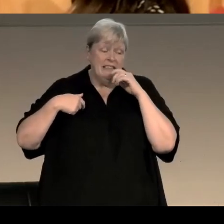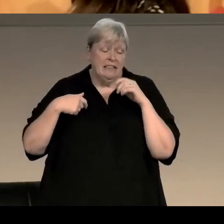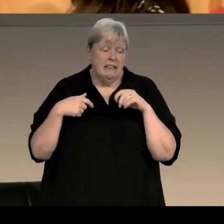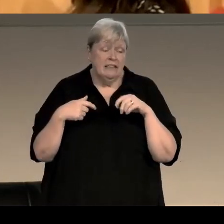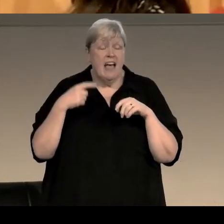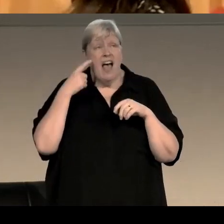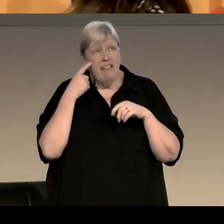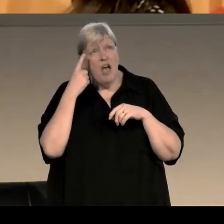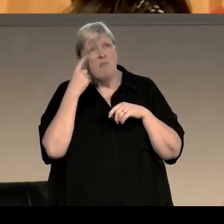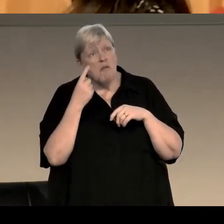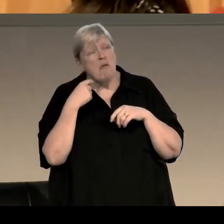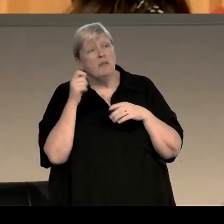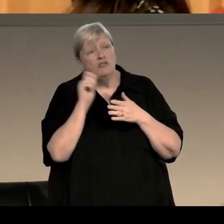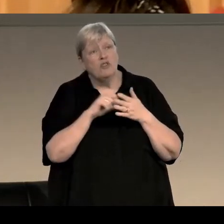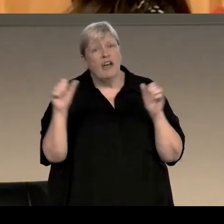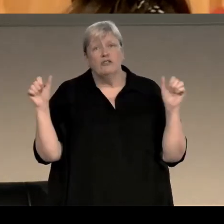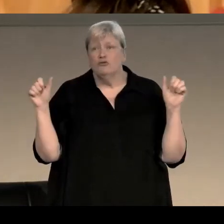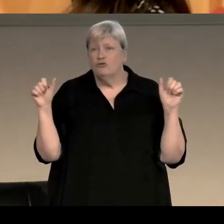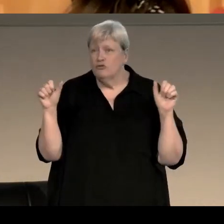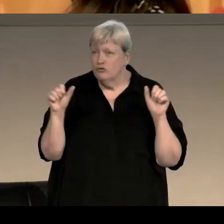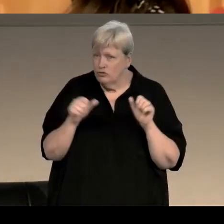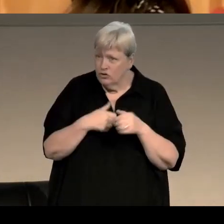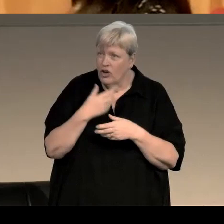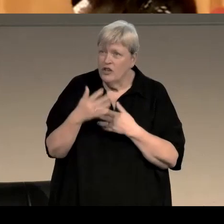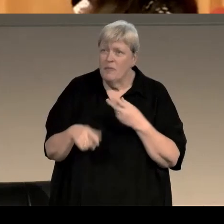probably going to write a short story called The Second Murder at the Vicarage.